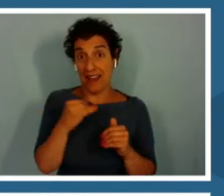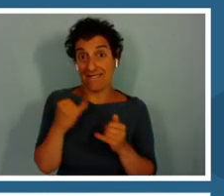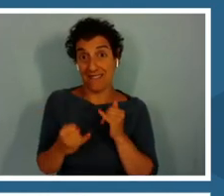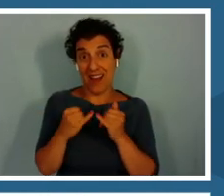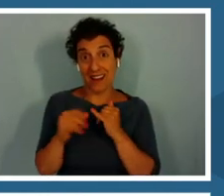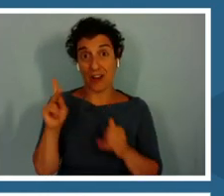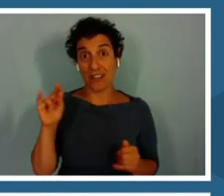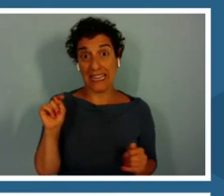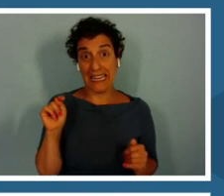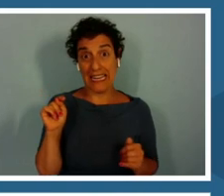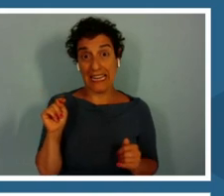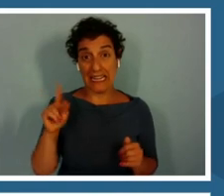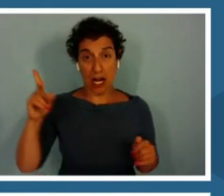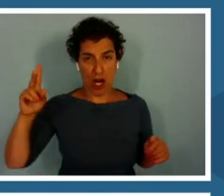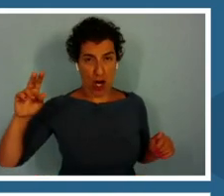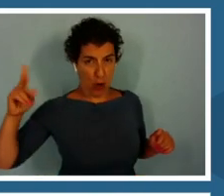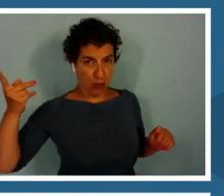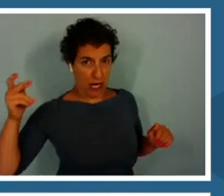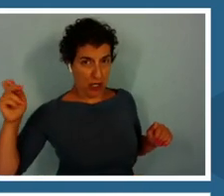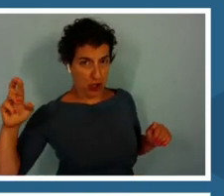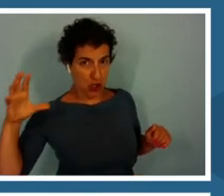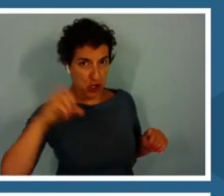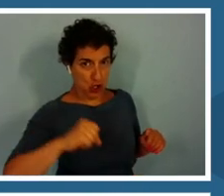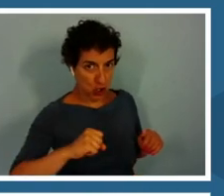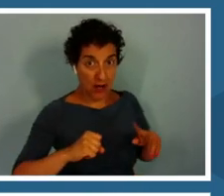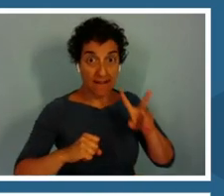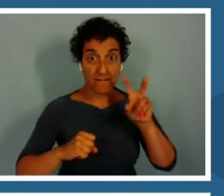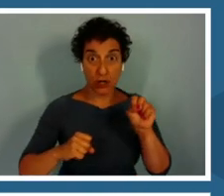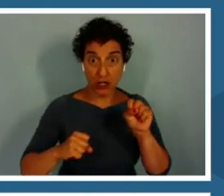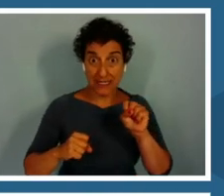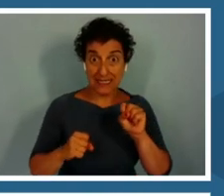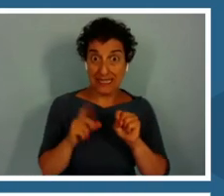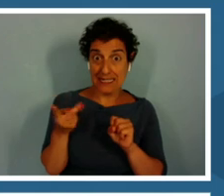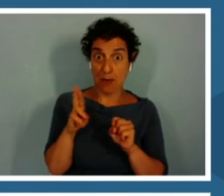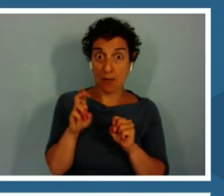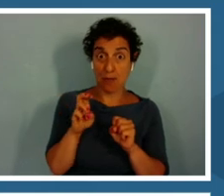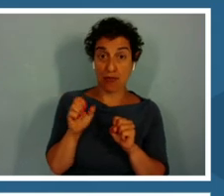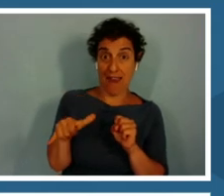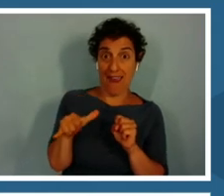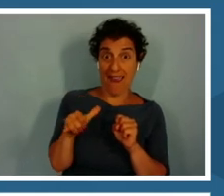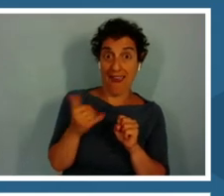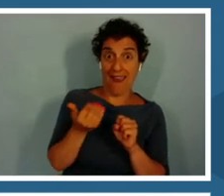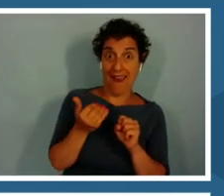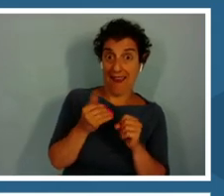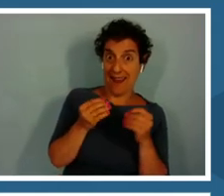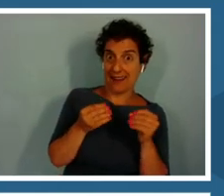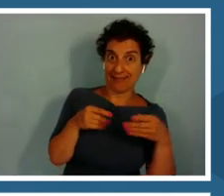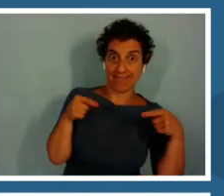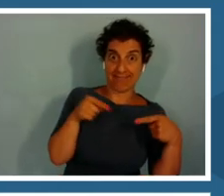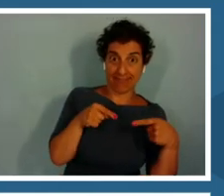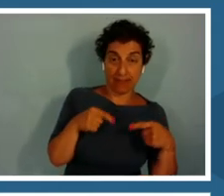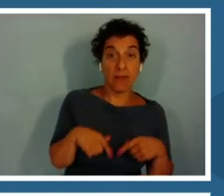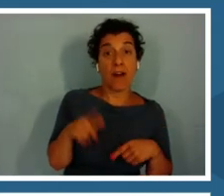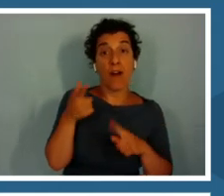Predator versus prey. This is based on the work of Dr. Rachel Page.